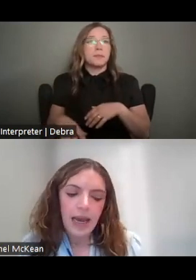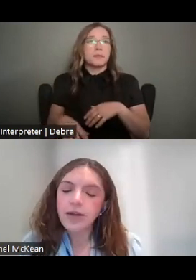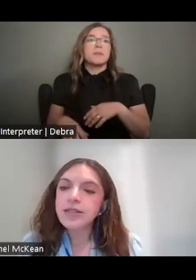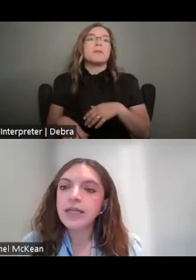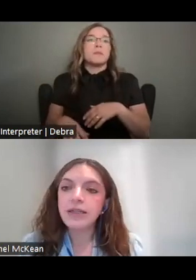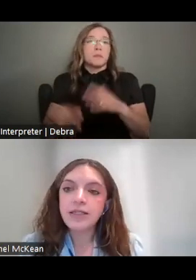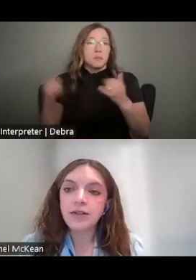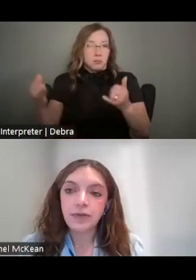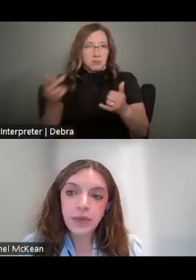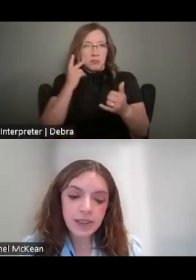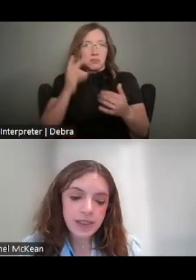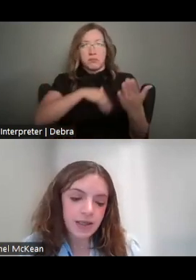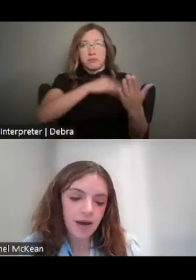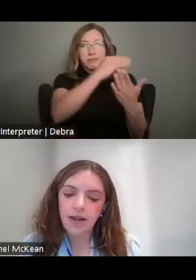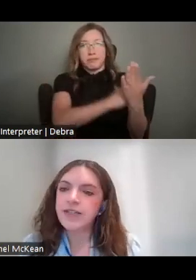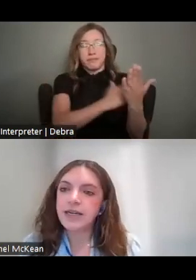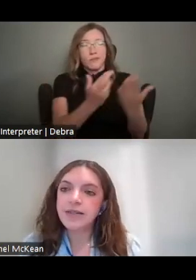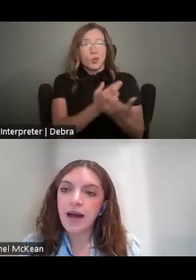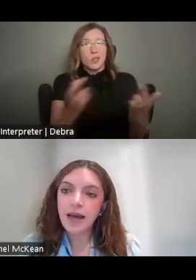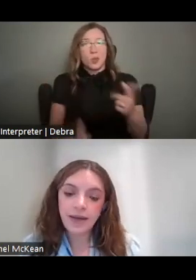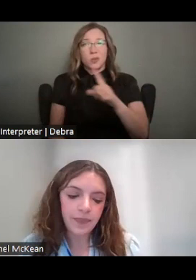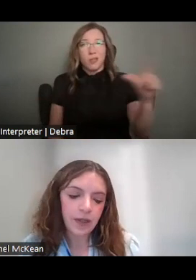NOW YOU'LL SEE A LIST OF RESOURCES ON THE LEFT-HAND SIDE.